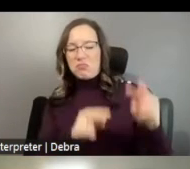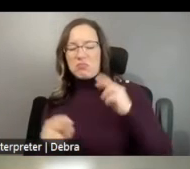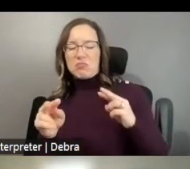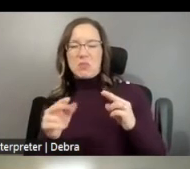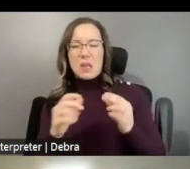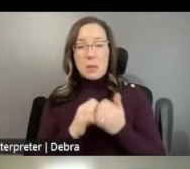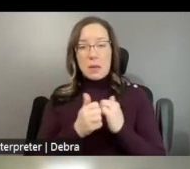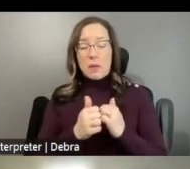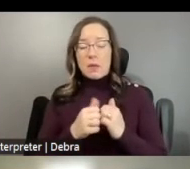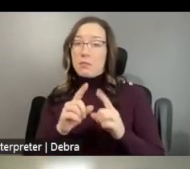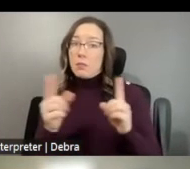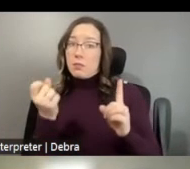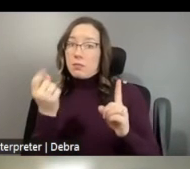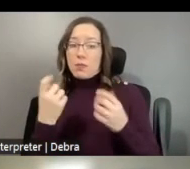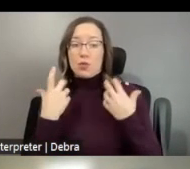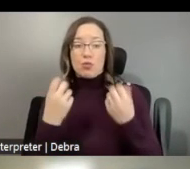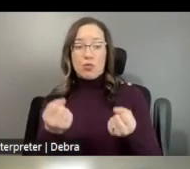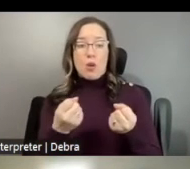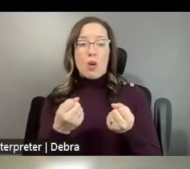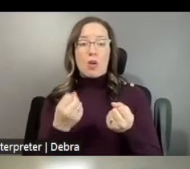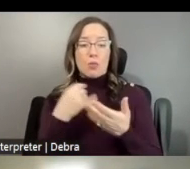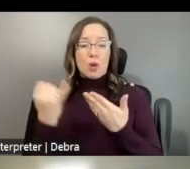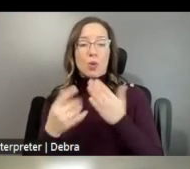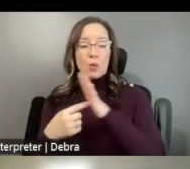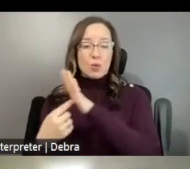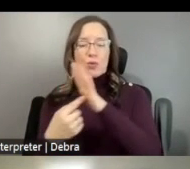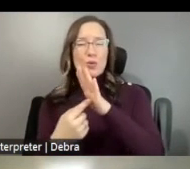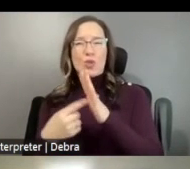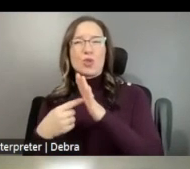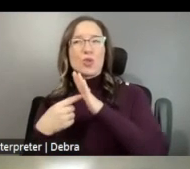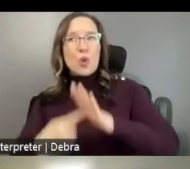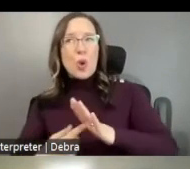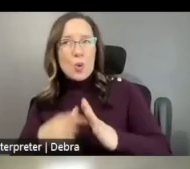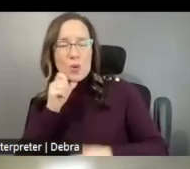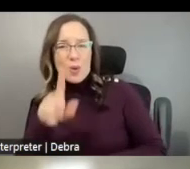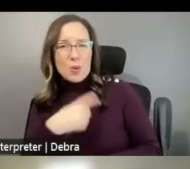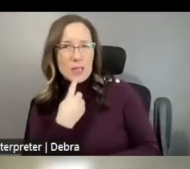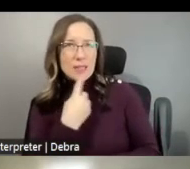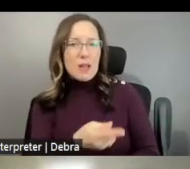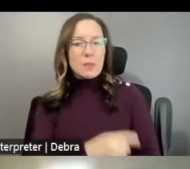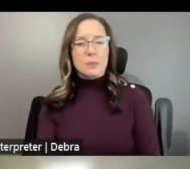WILL DEMONSTRATE MEANING THEY WILL SHOW AND NOT JUST TELL THE FOLLOWING - SO COMPETITIVE